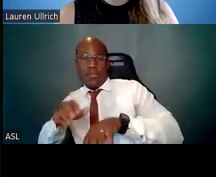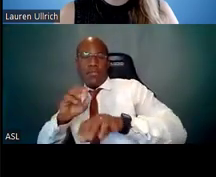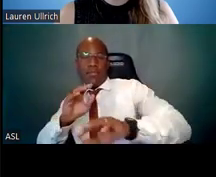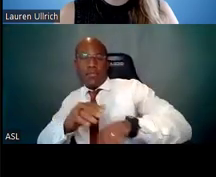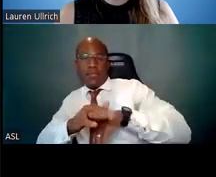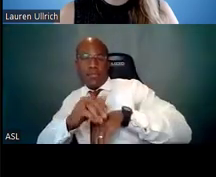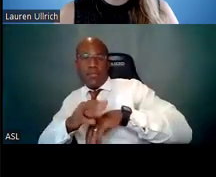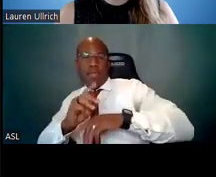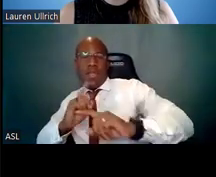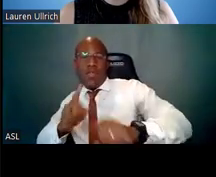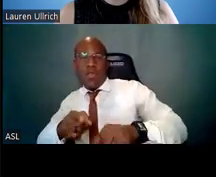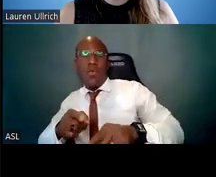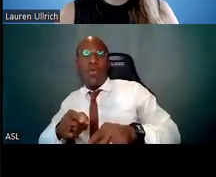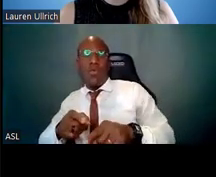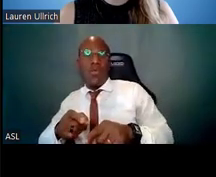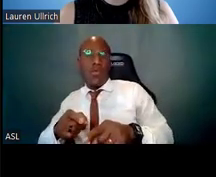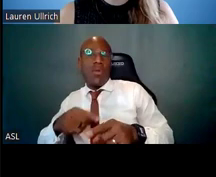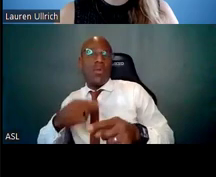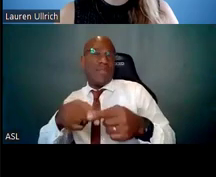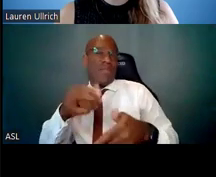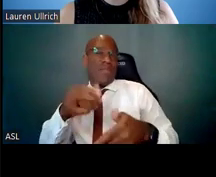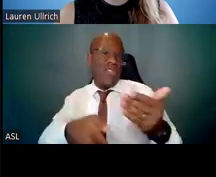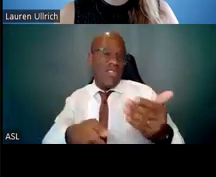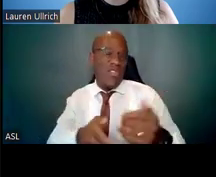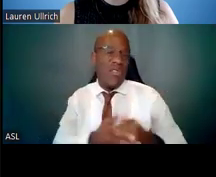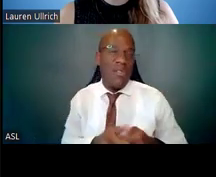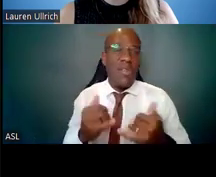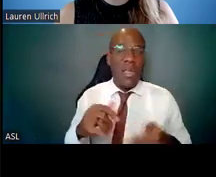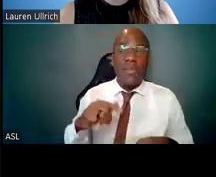we will have a few of the frequently asked questions